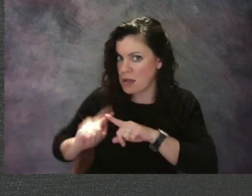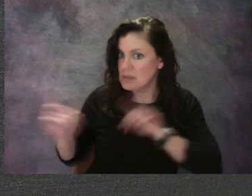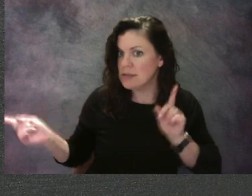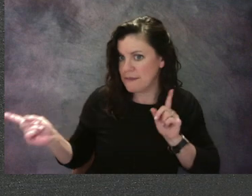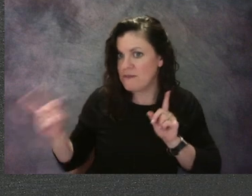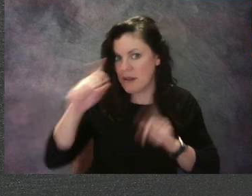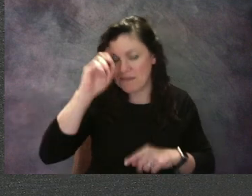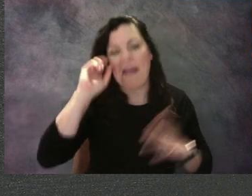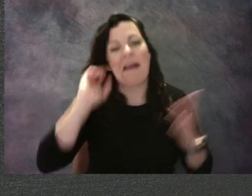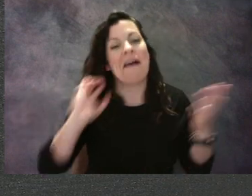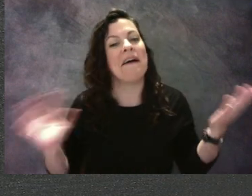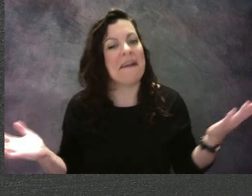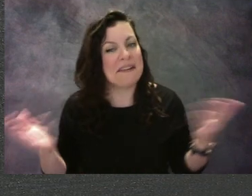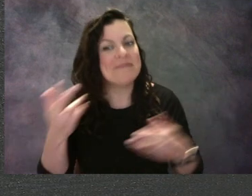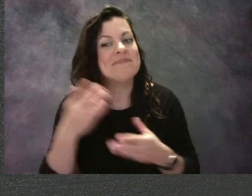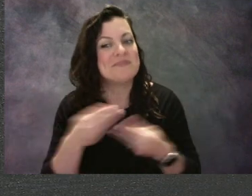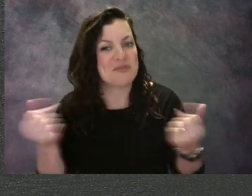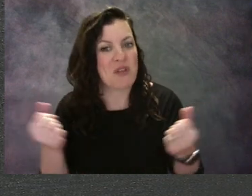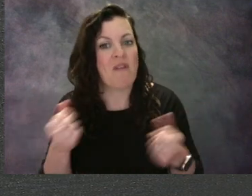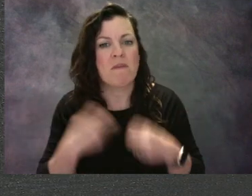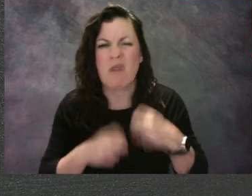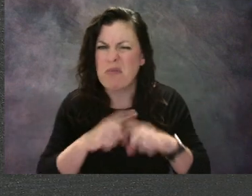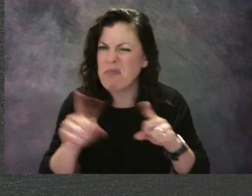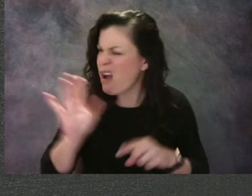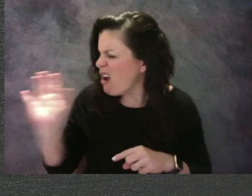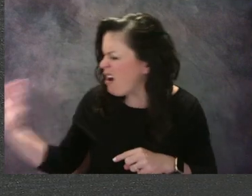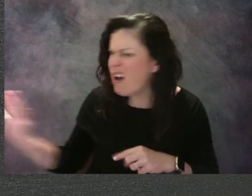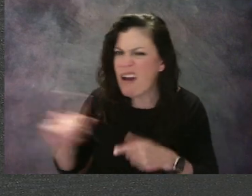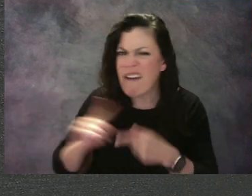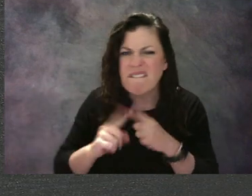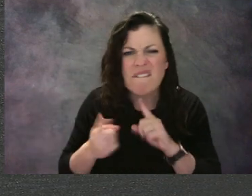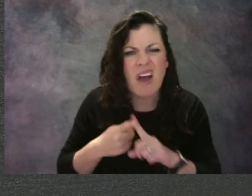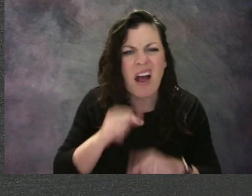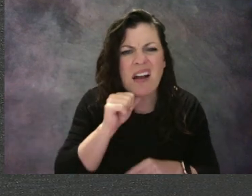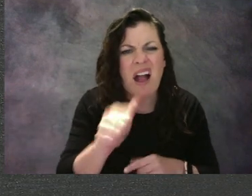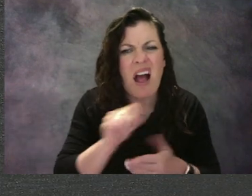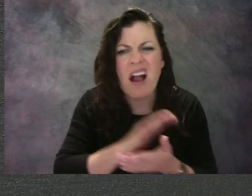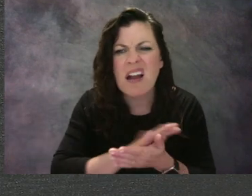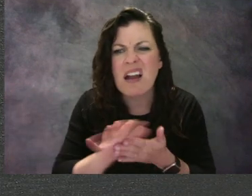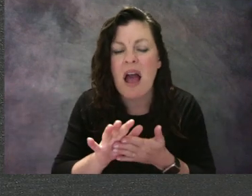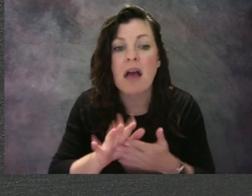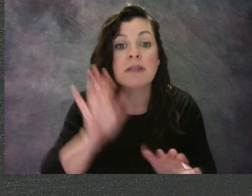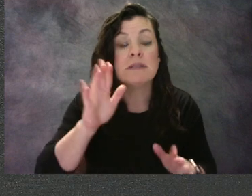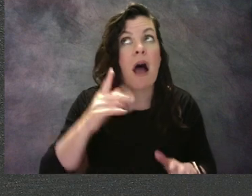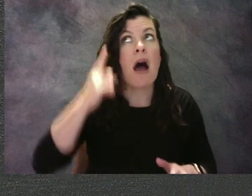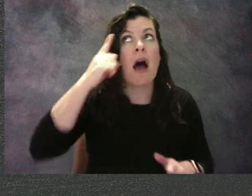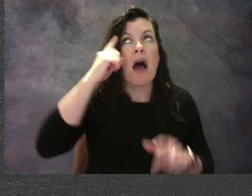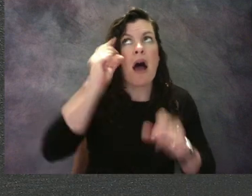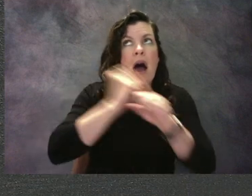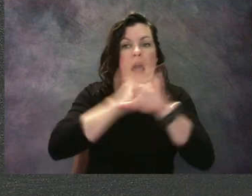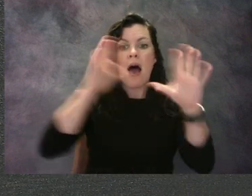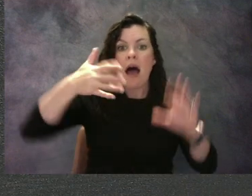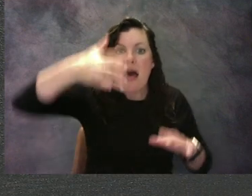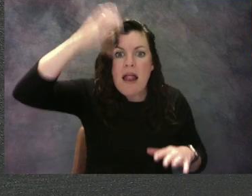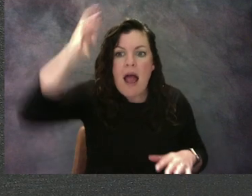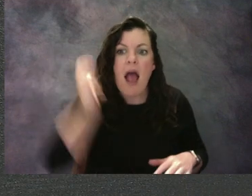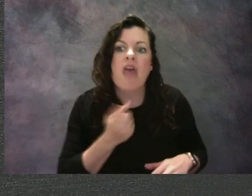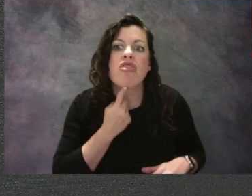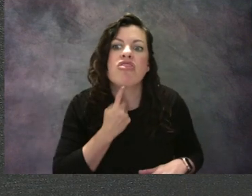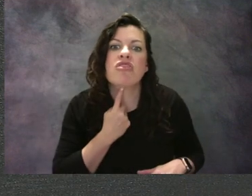but these friends don't seem very respectful. "My lion's thirsty," said Regina. "He needs some water."